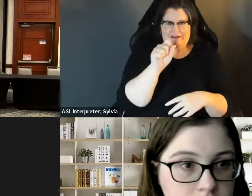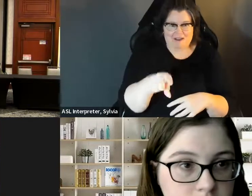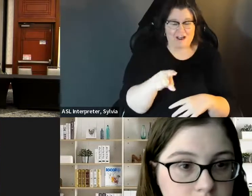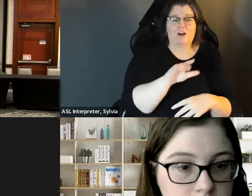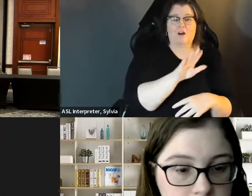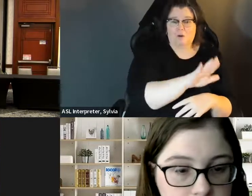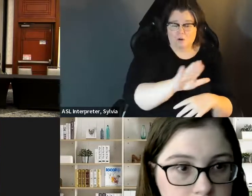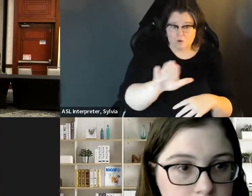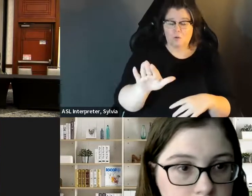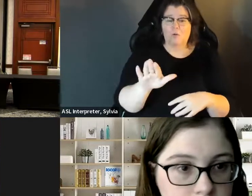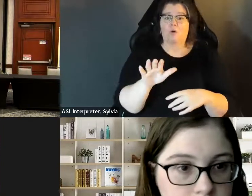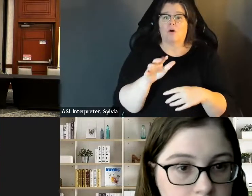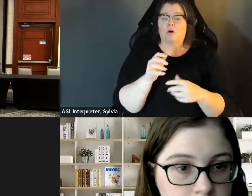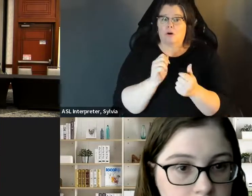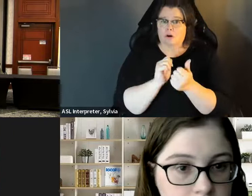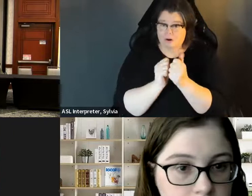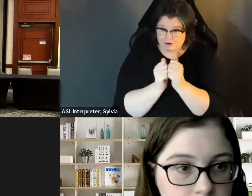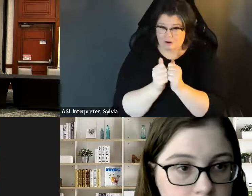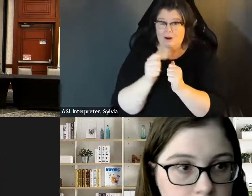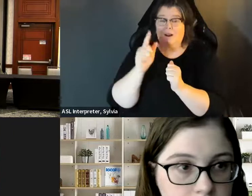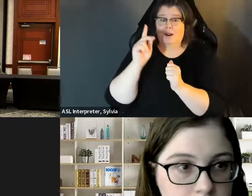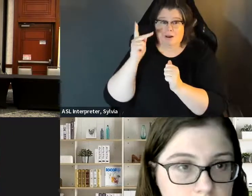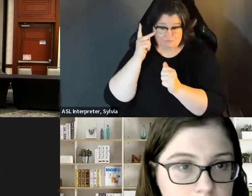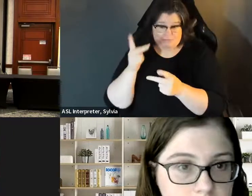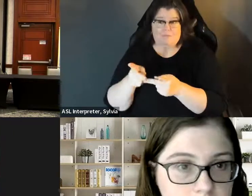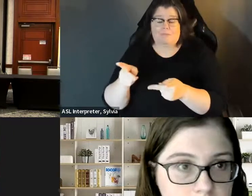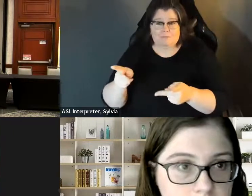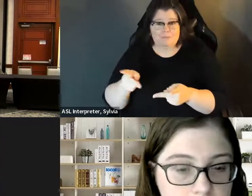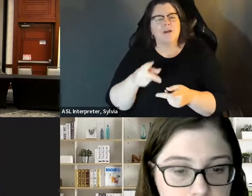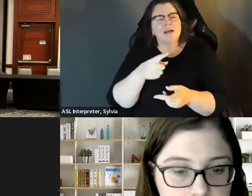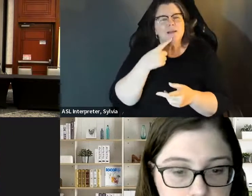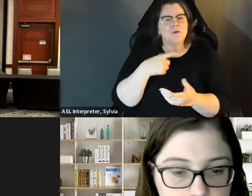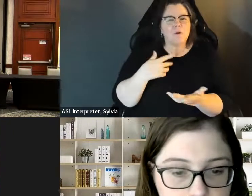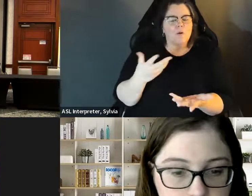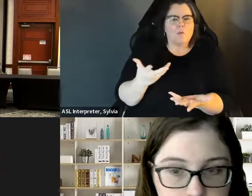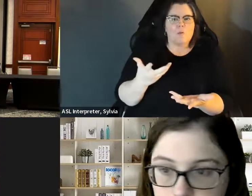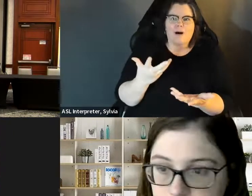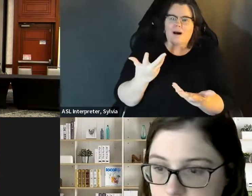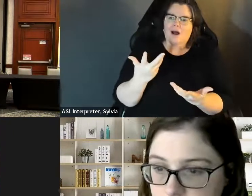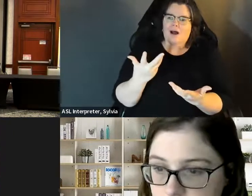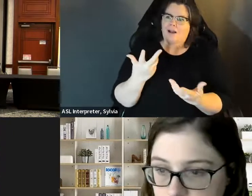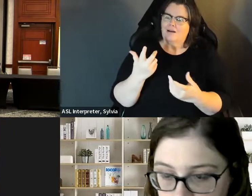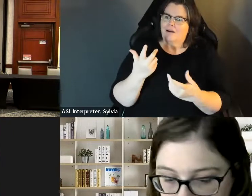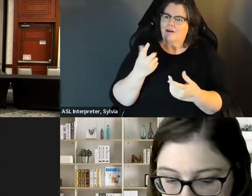us. Now I would like to go on a lighter note. What is the most positive thing to come out of your candidacy as a what is the most positive thing to come out? Your candidacy as a person with a disability, and what is the most negative thing to come out of your canvas?